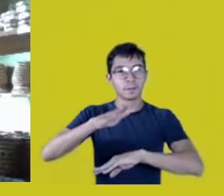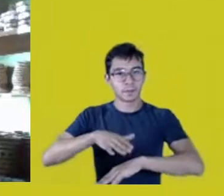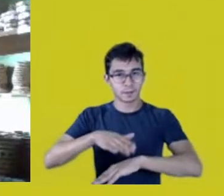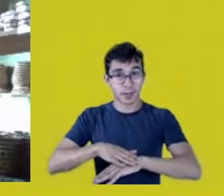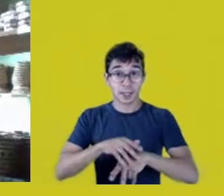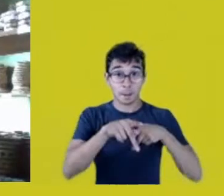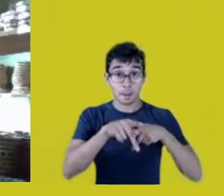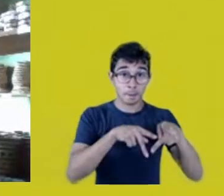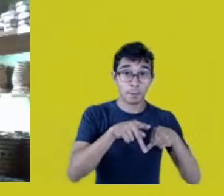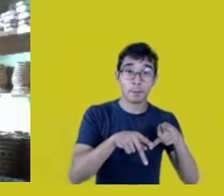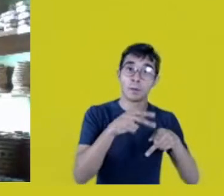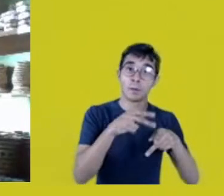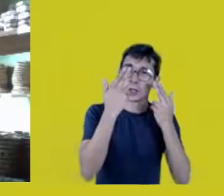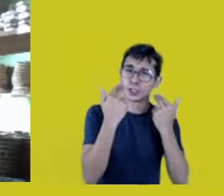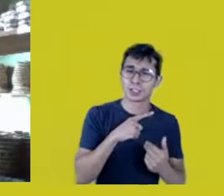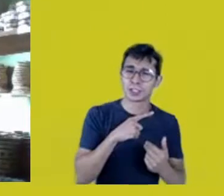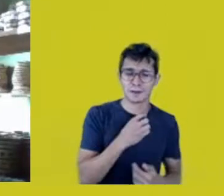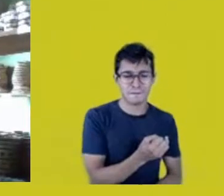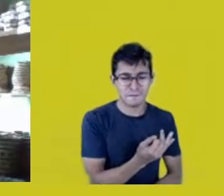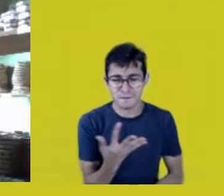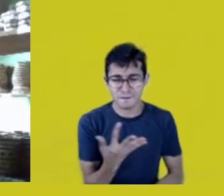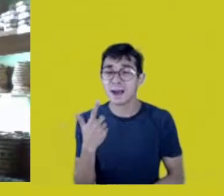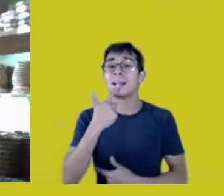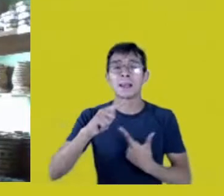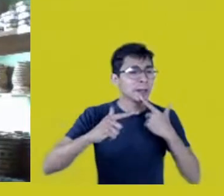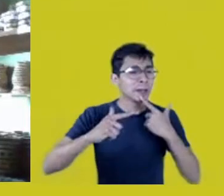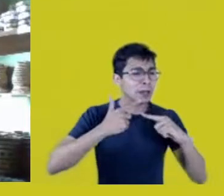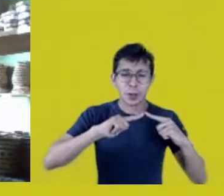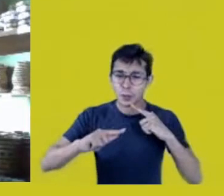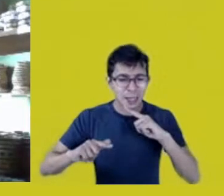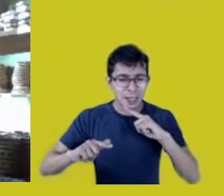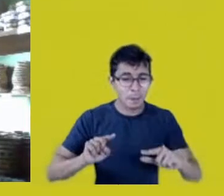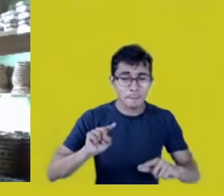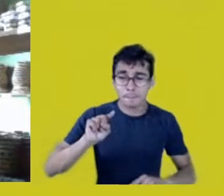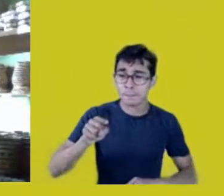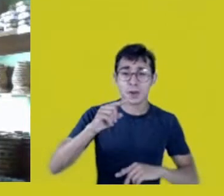had more than 1,000 languages and today 274 are left;